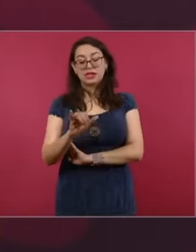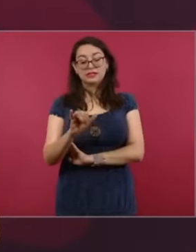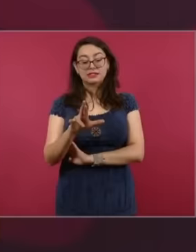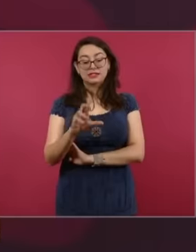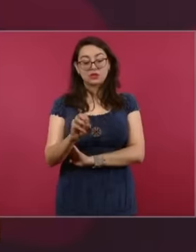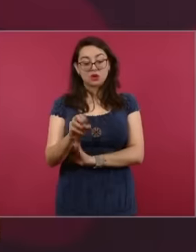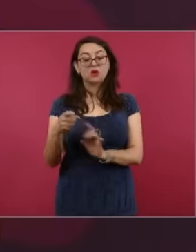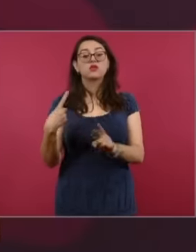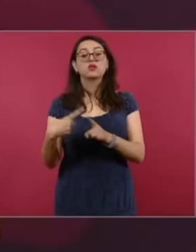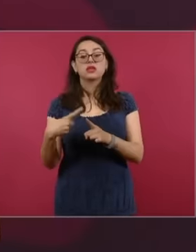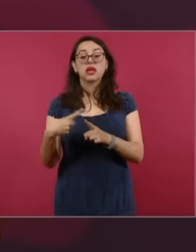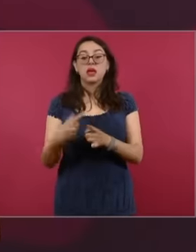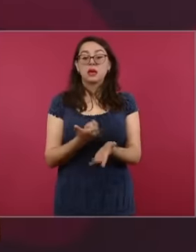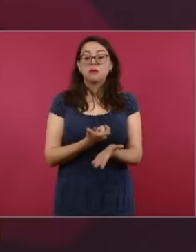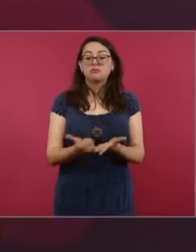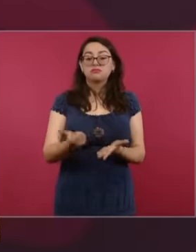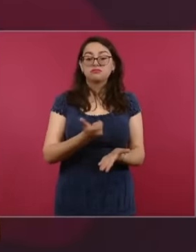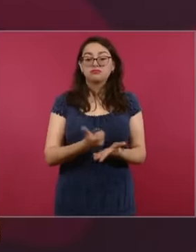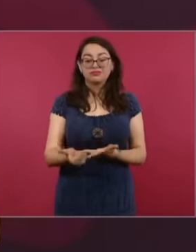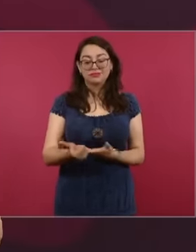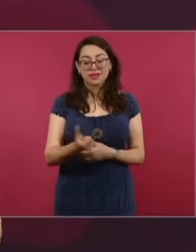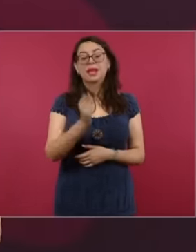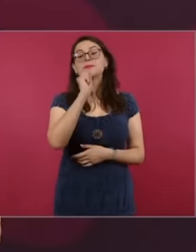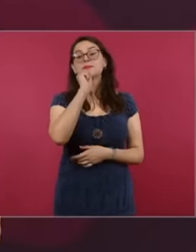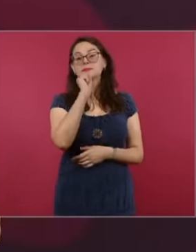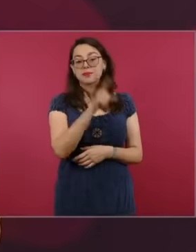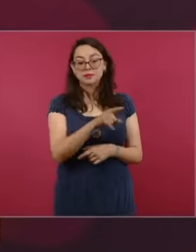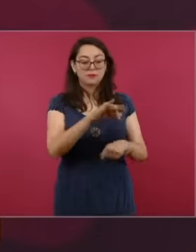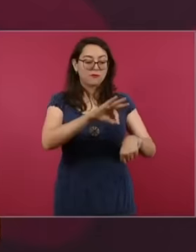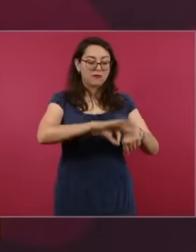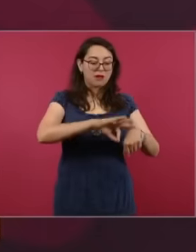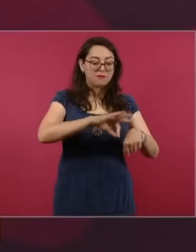drug sellers